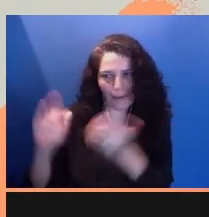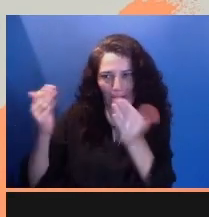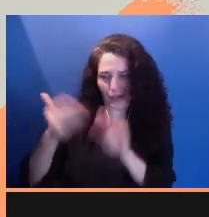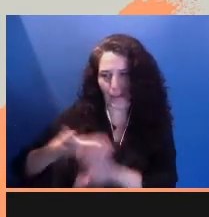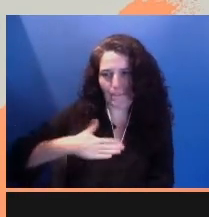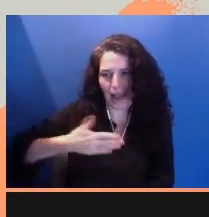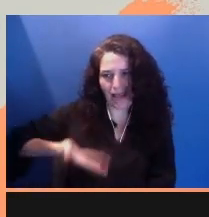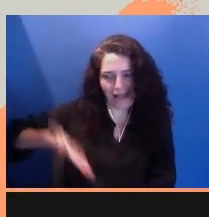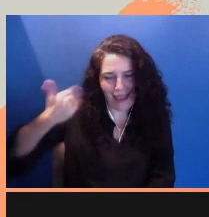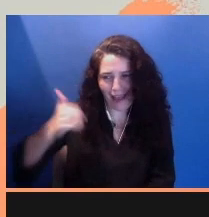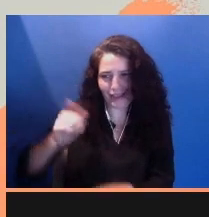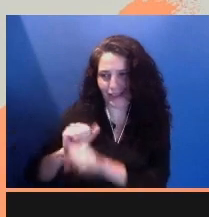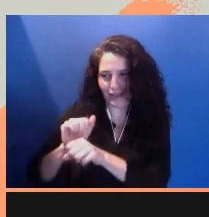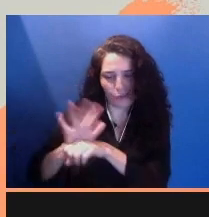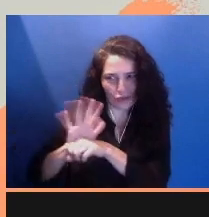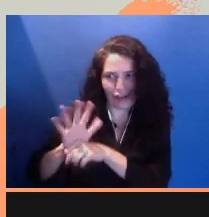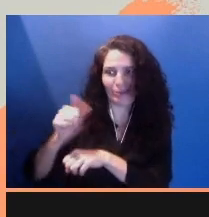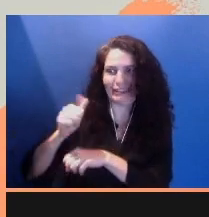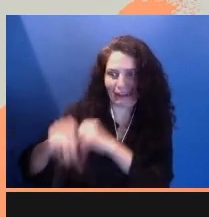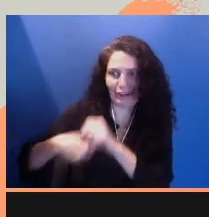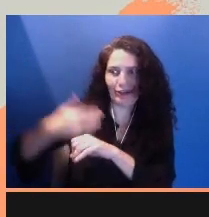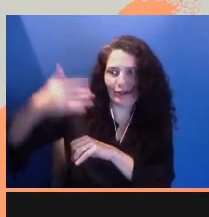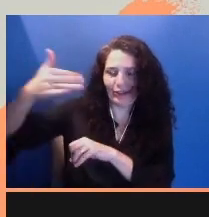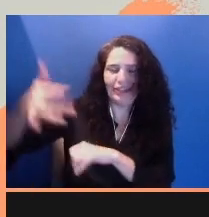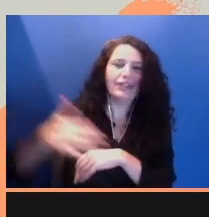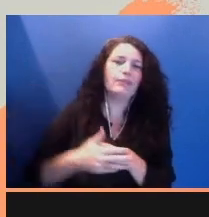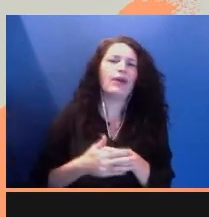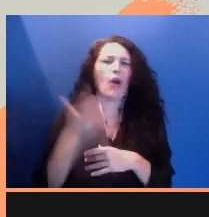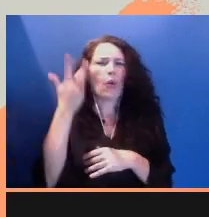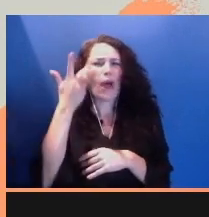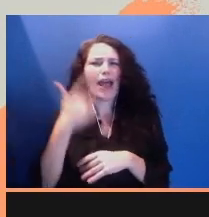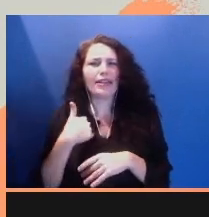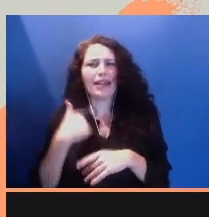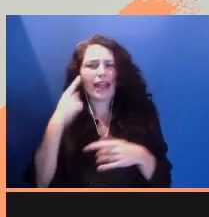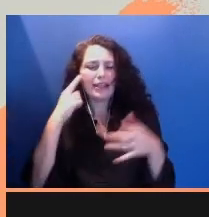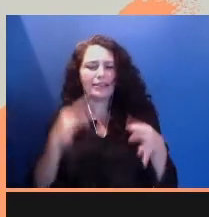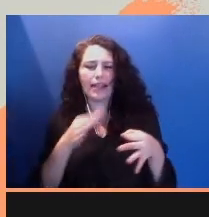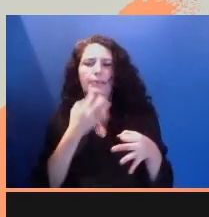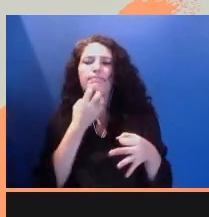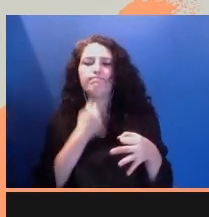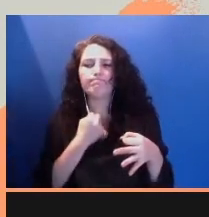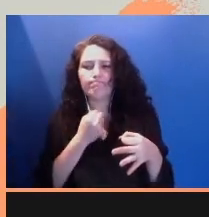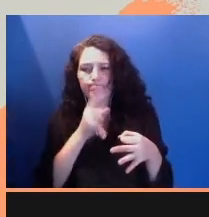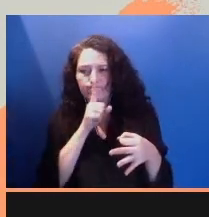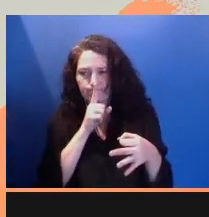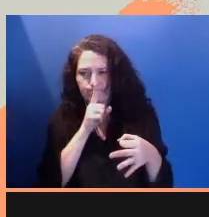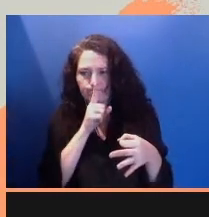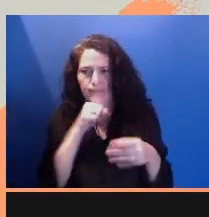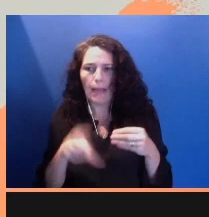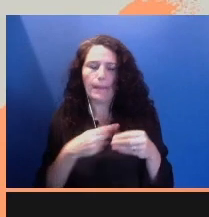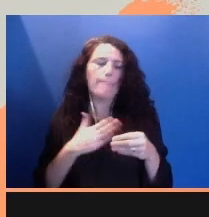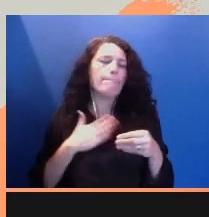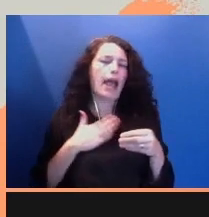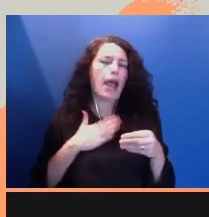Why had I remained silent about my own story for so long? First I remain silent out of love